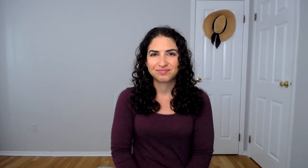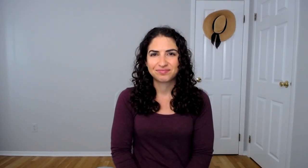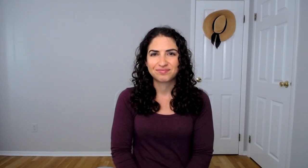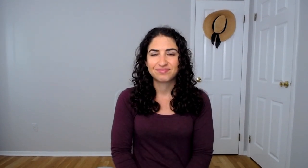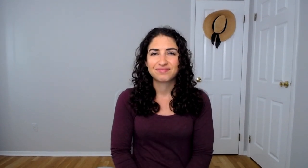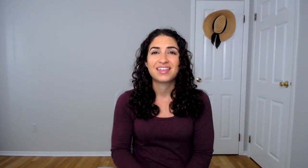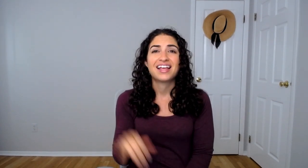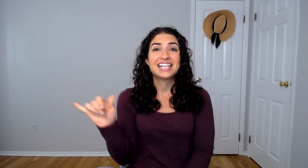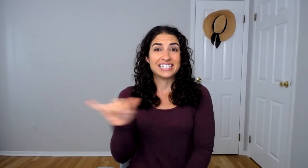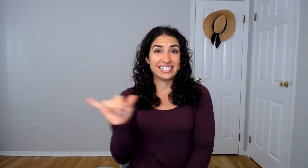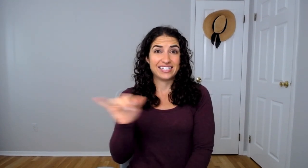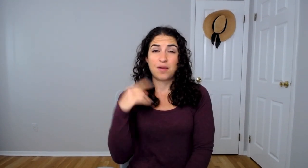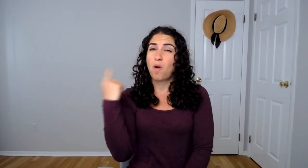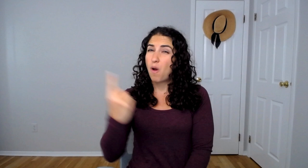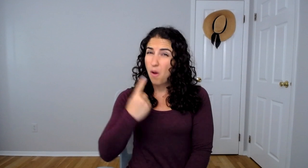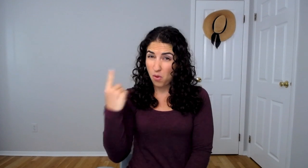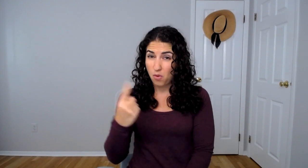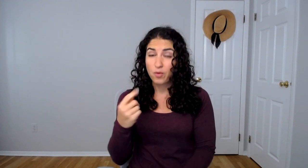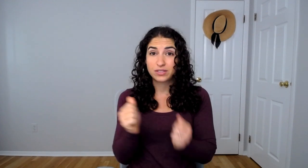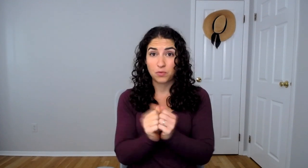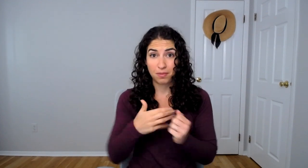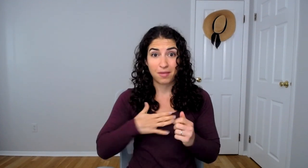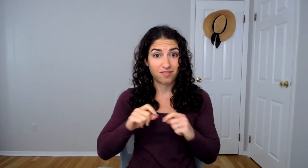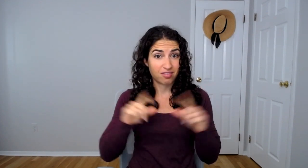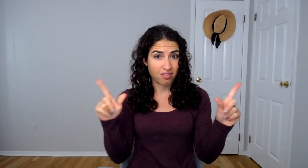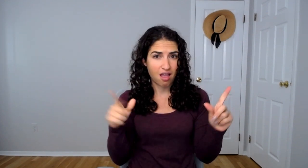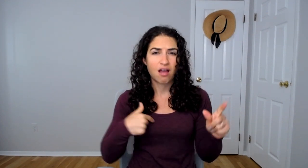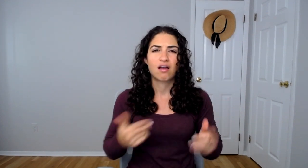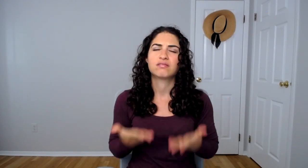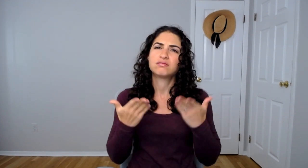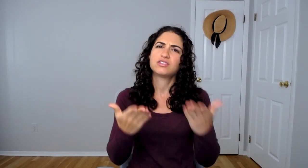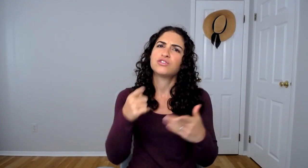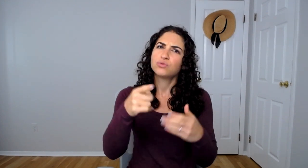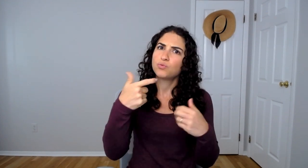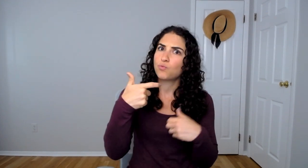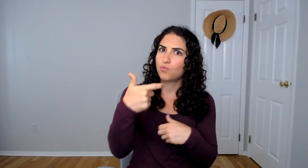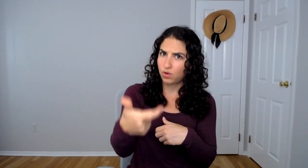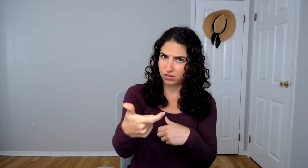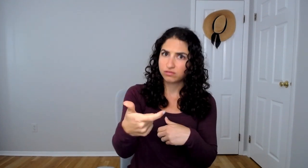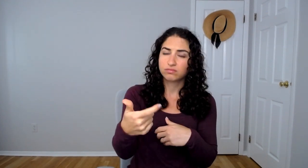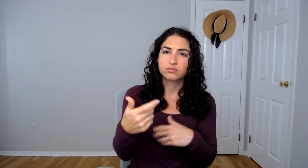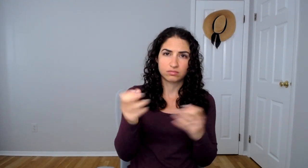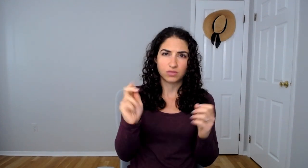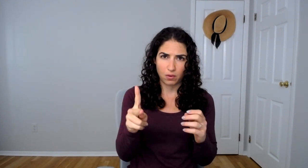It's the same as always with my vlogs: I suggest that you watch first.